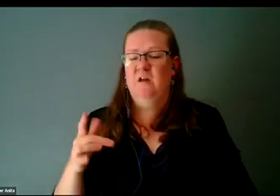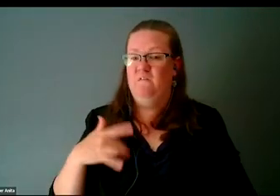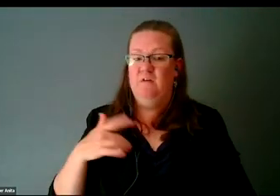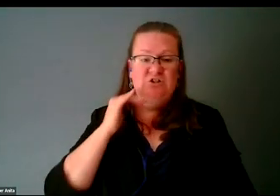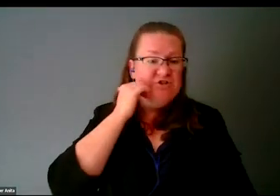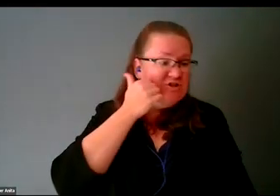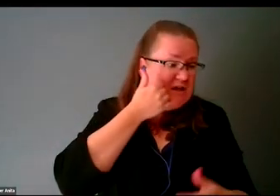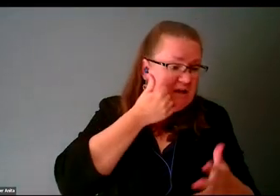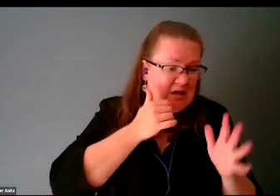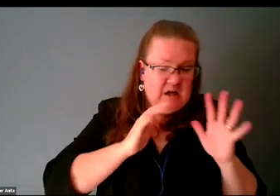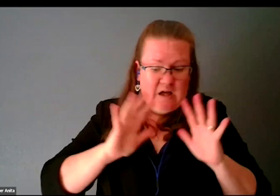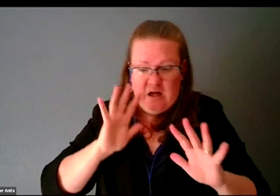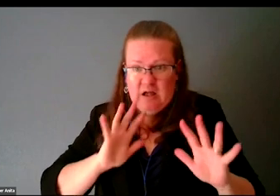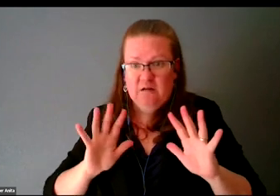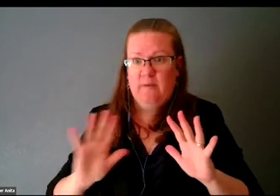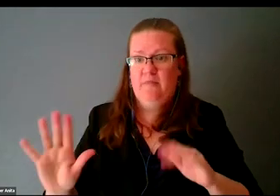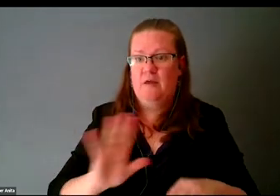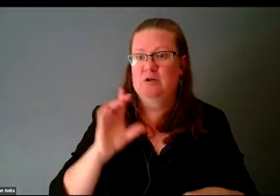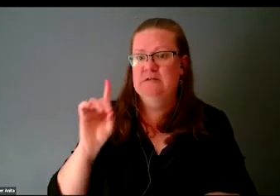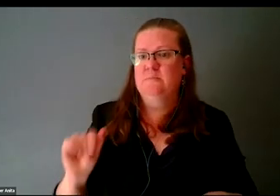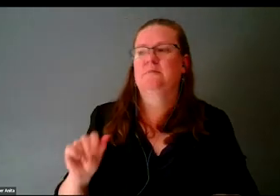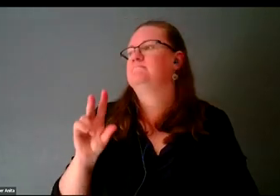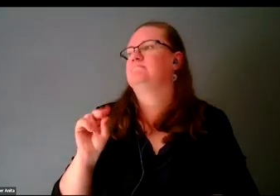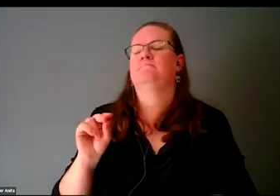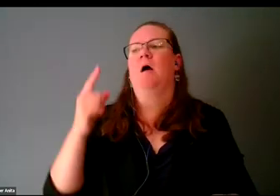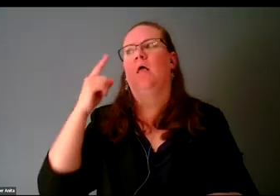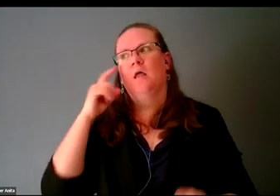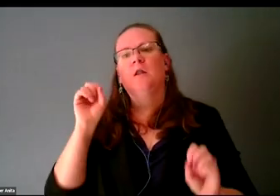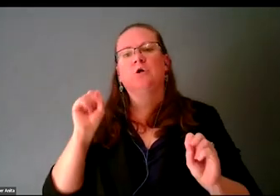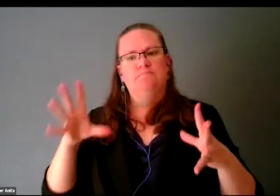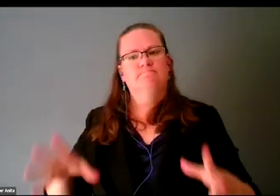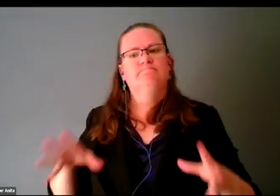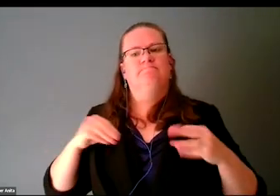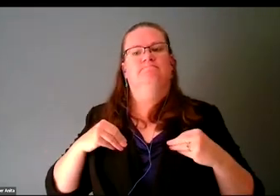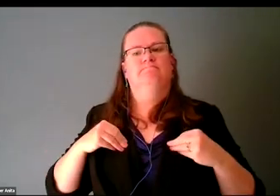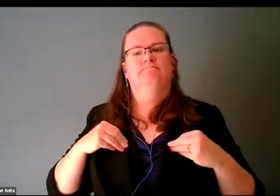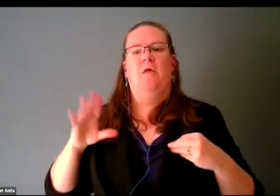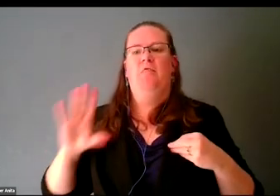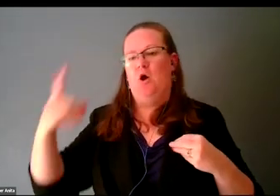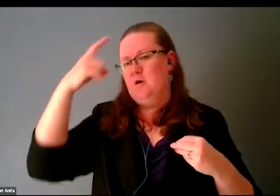In fact, I believe folks should accept their disability or their neurodivergence or their chronic condition,